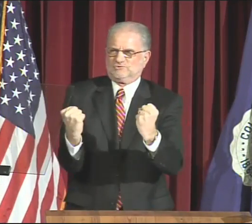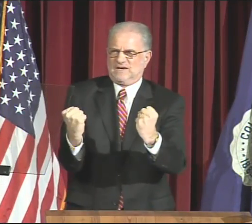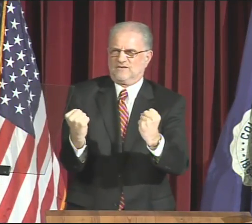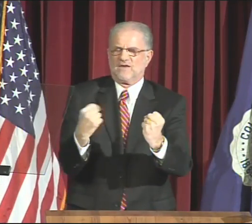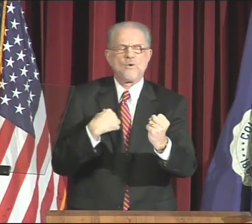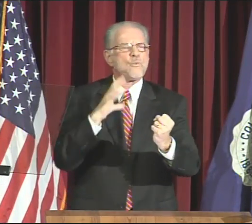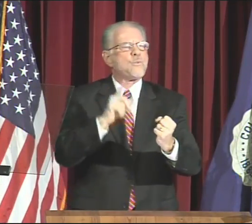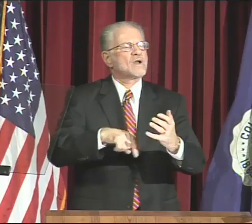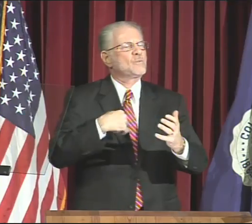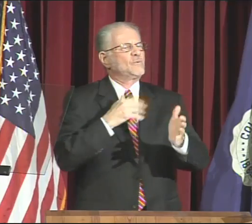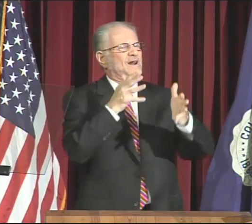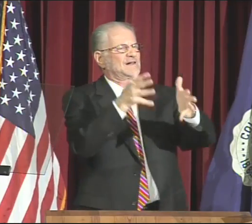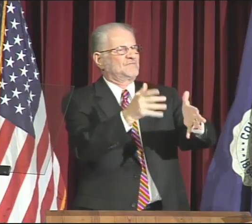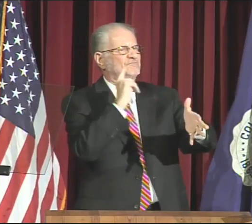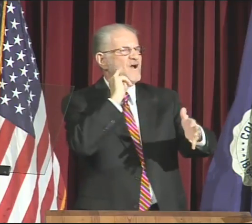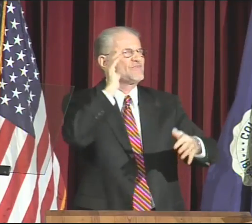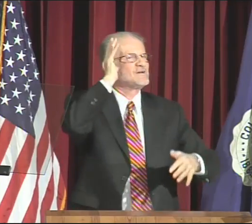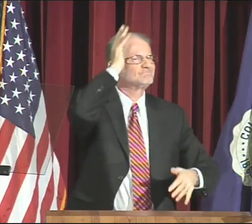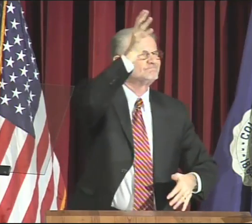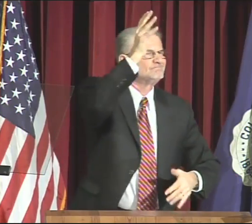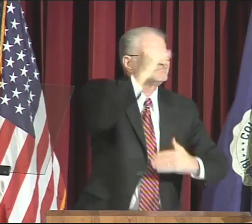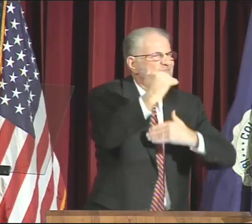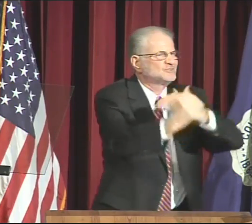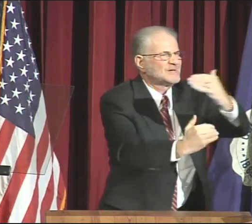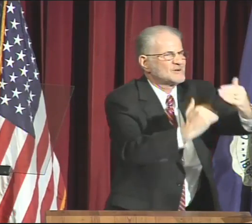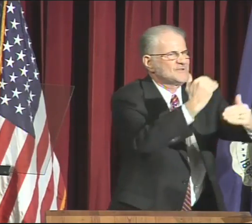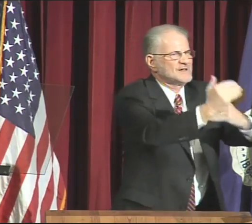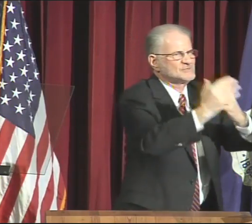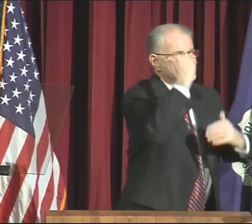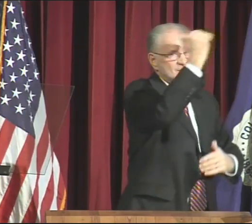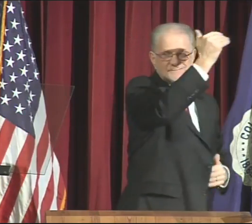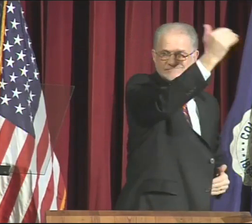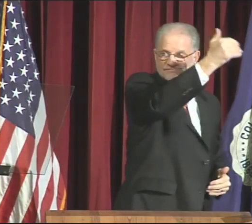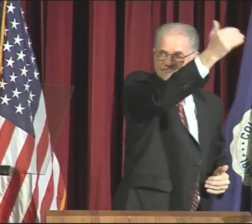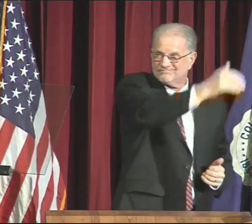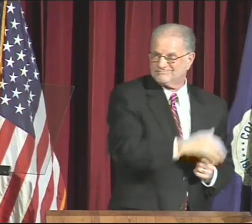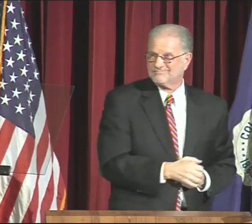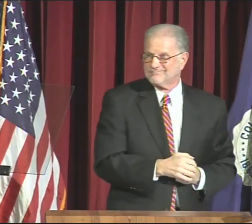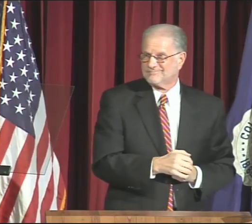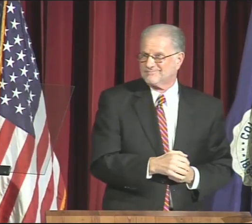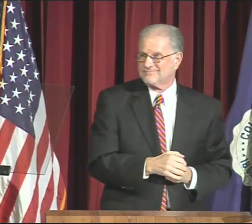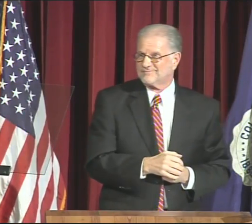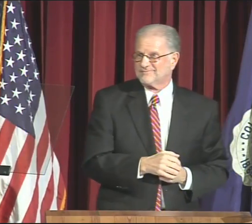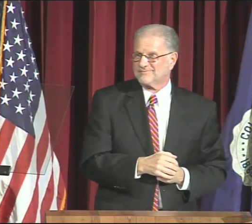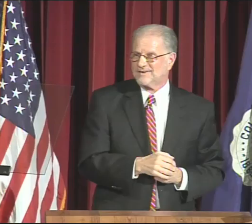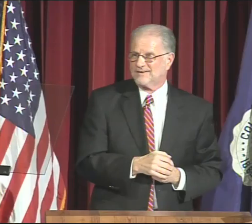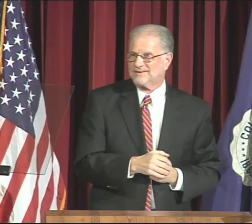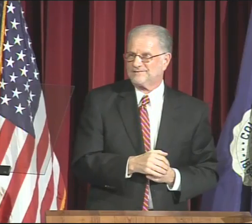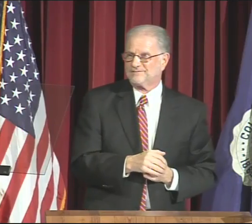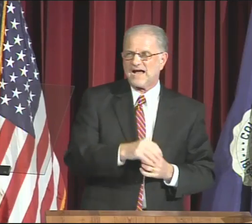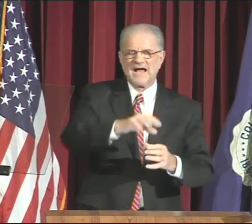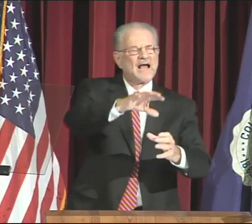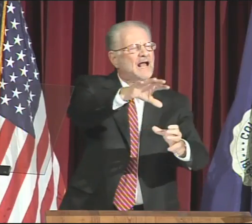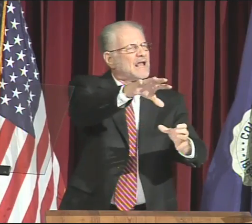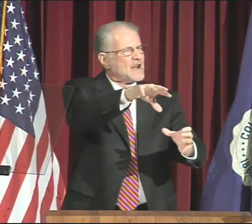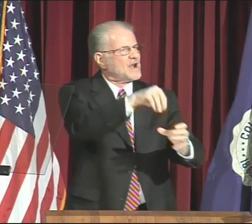We believe what we do today will strengthen what we leave for the next generations.